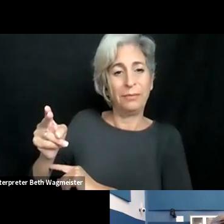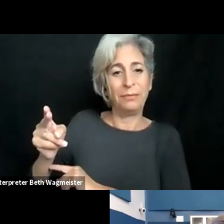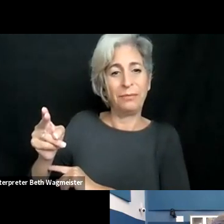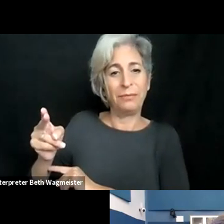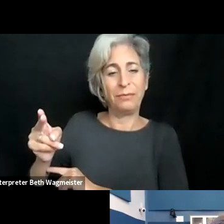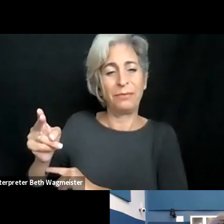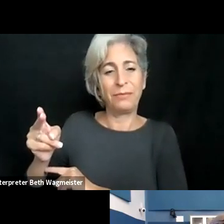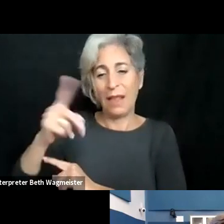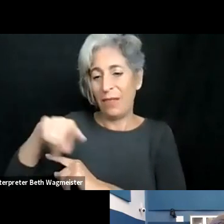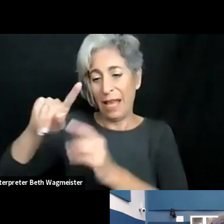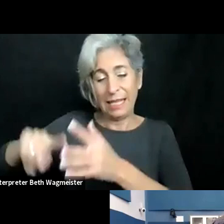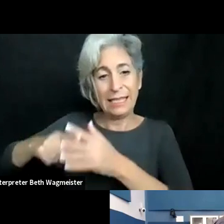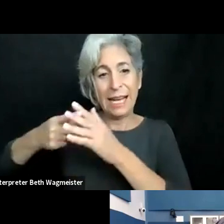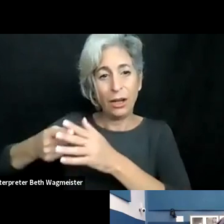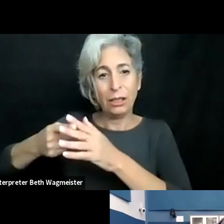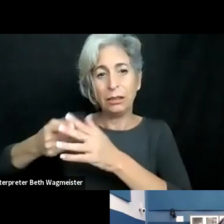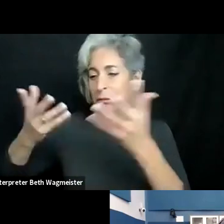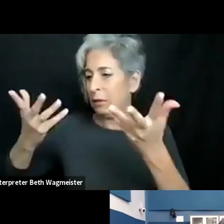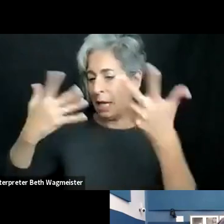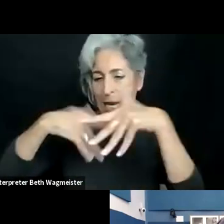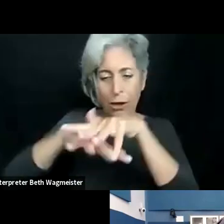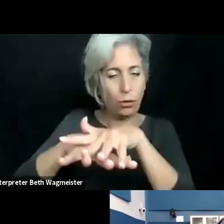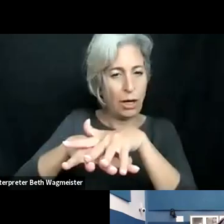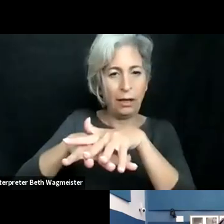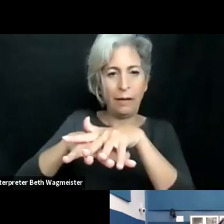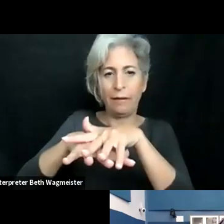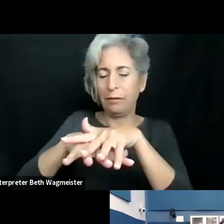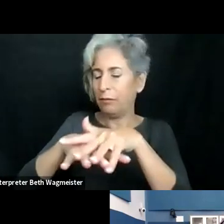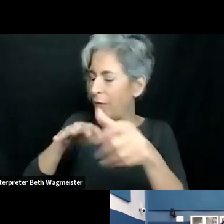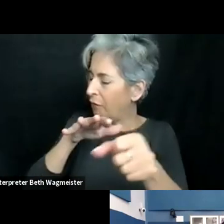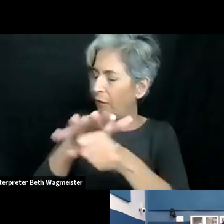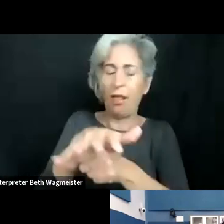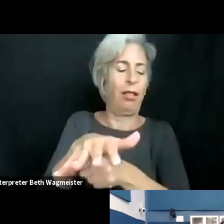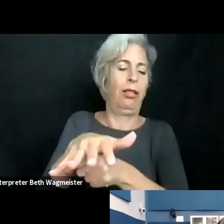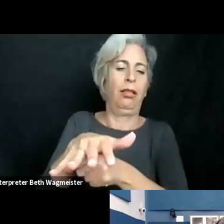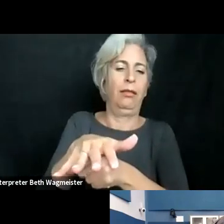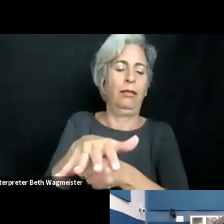have more than 150 students, most of them are Deaf and hard of